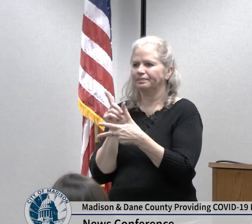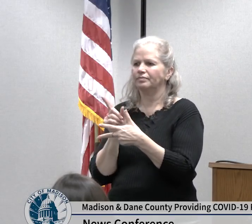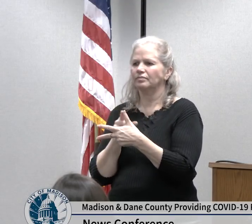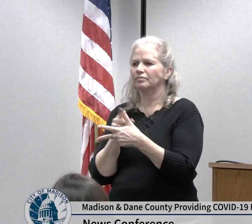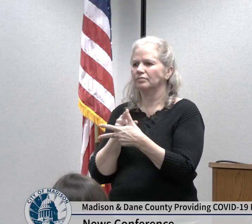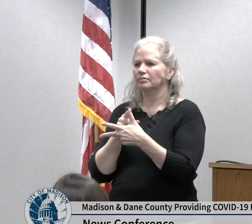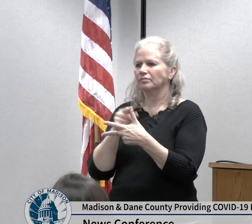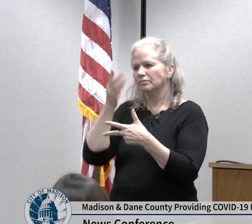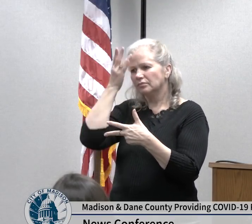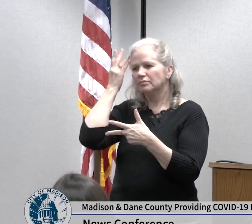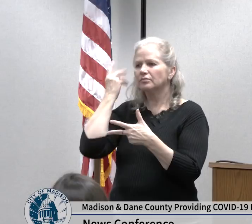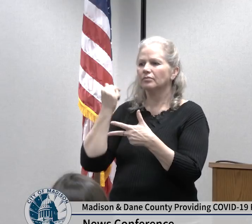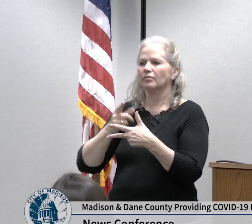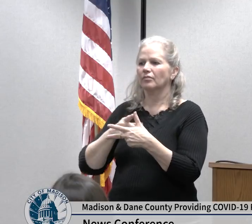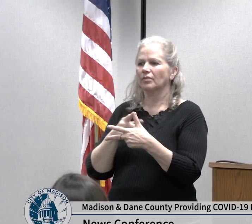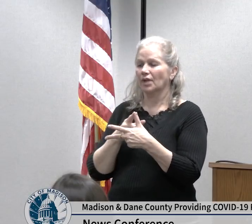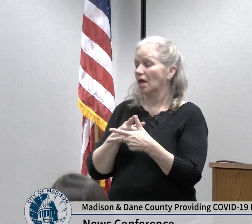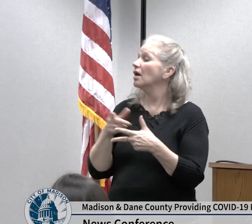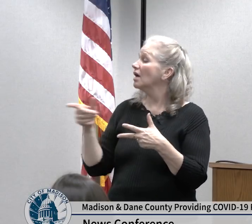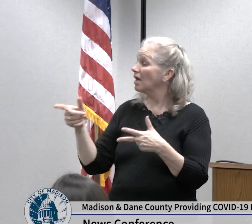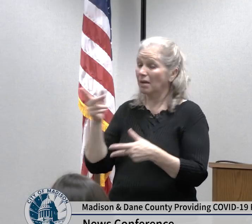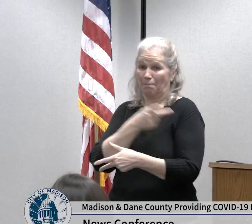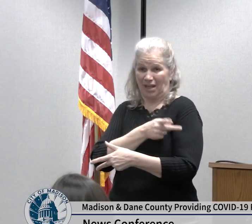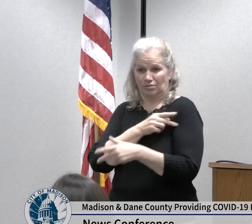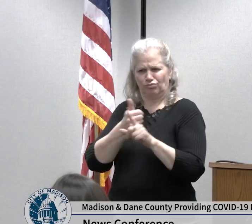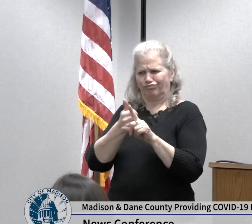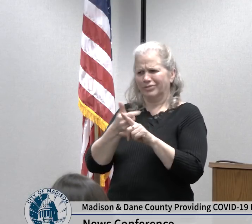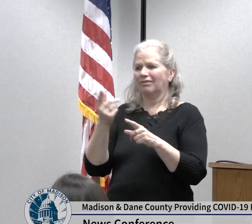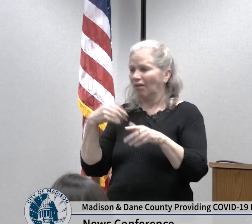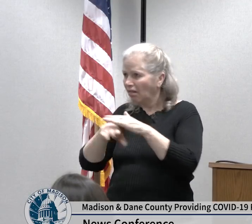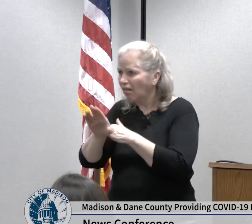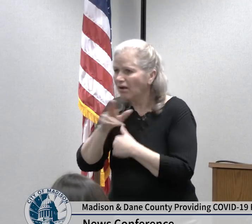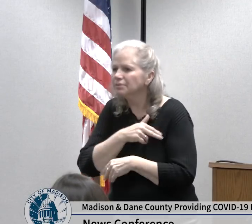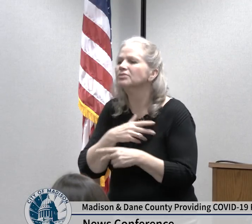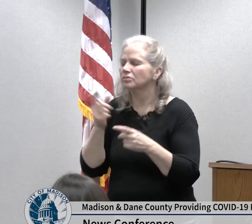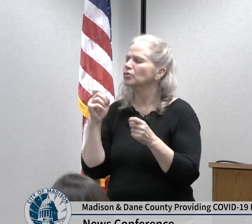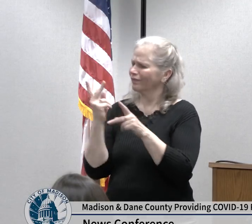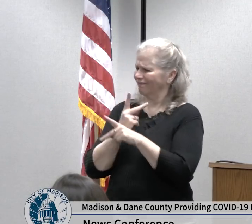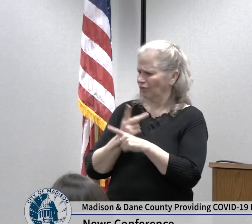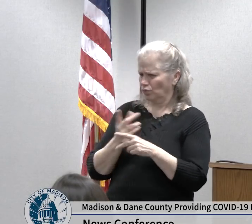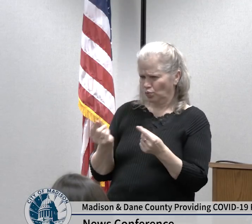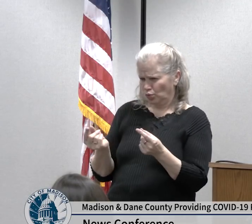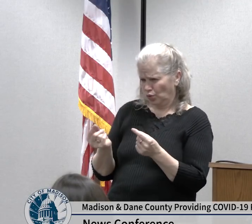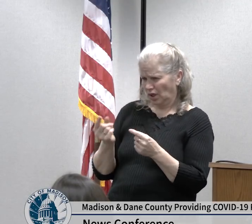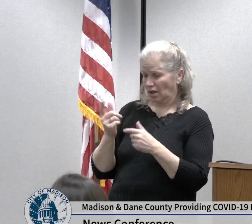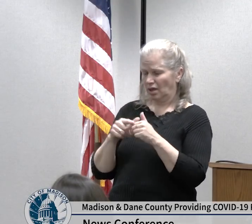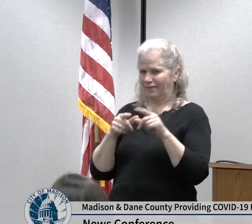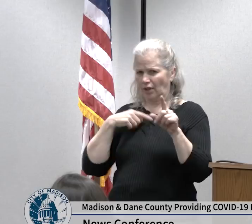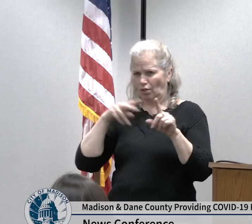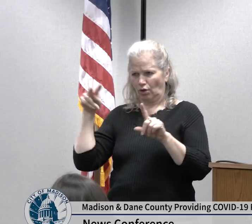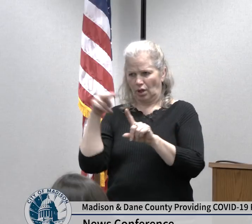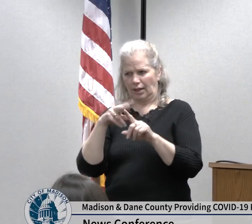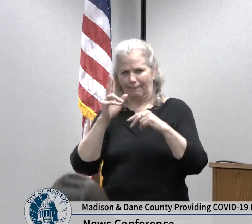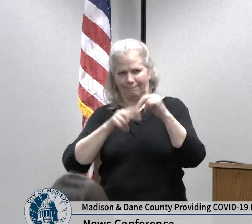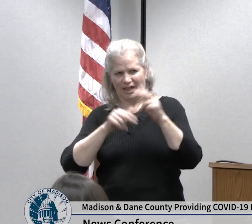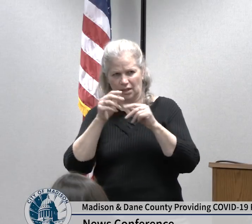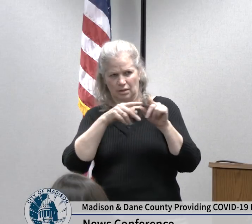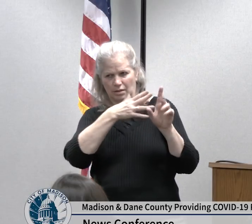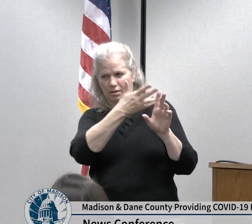patients who need care in the health system and that includes thinking about facilities thinking about infrastructure thinking about how to do that in a safe